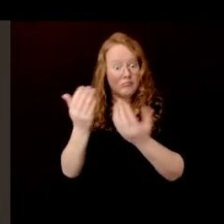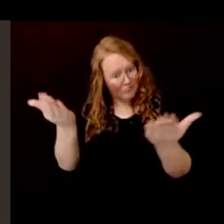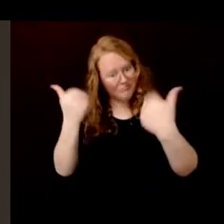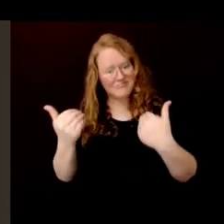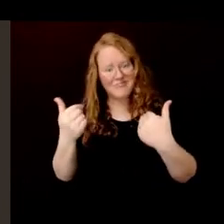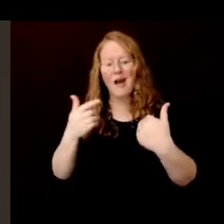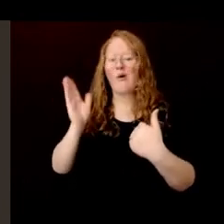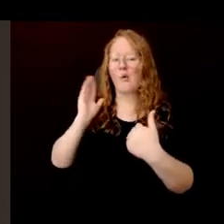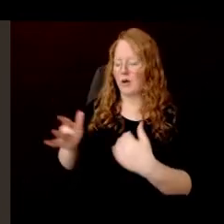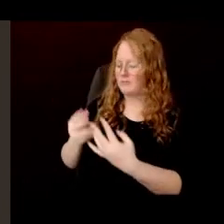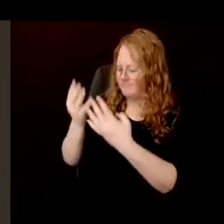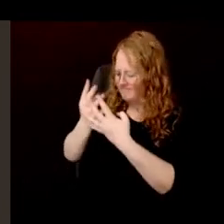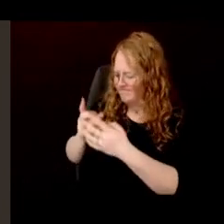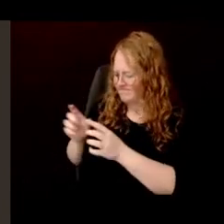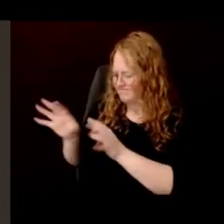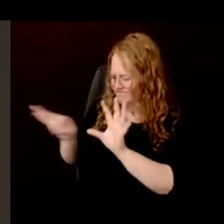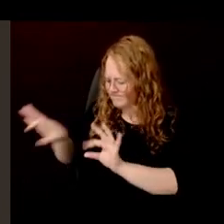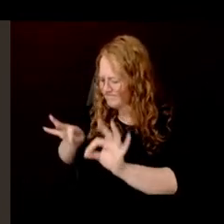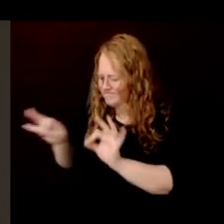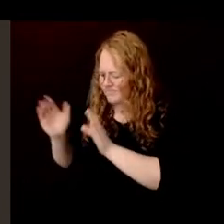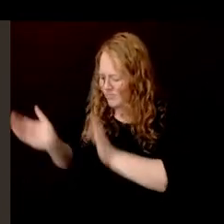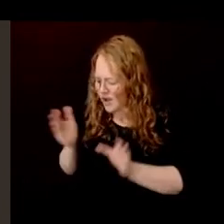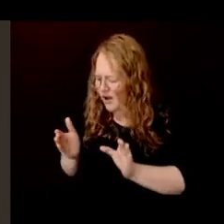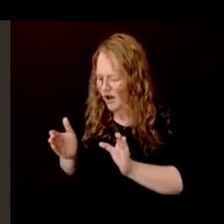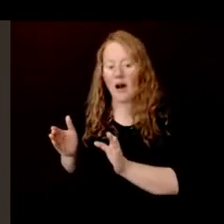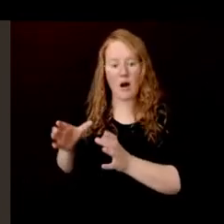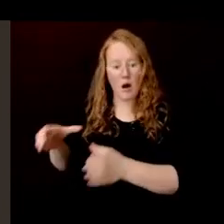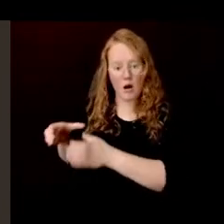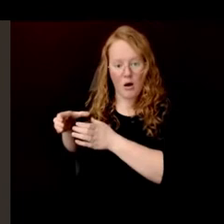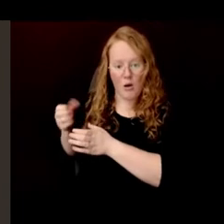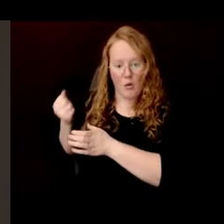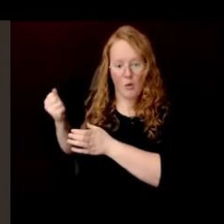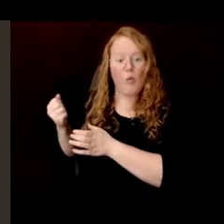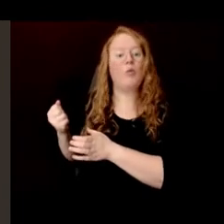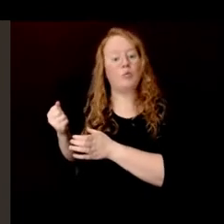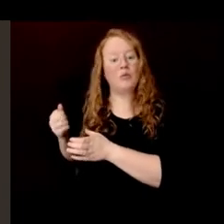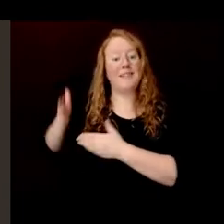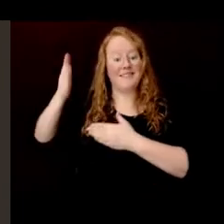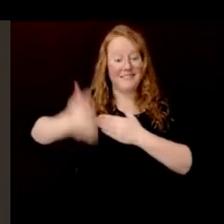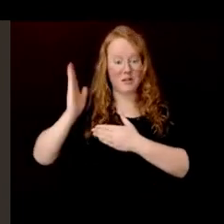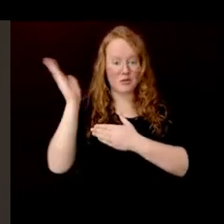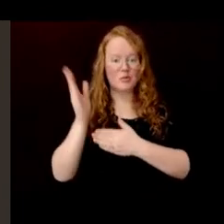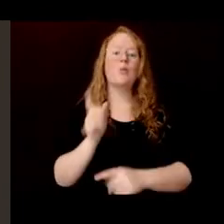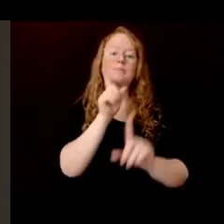Today's program will be recorded and posted on the Missouri Botanical Garden's YouTube channel in the coming weeks.